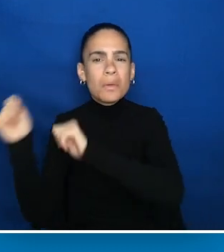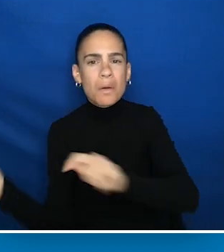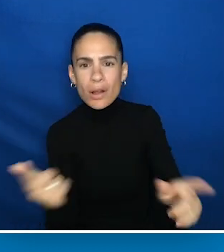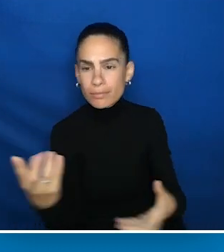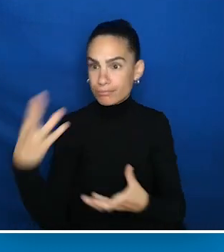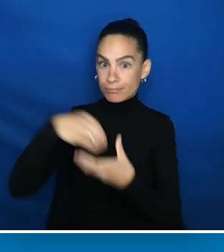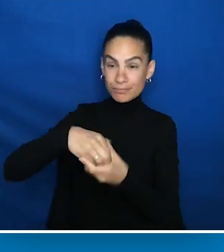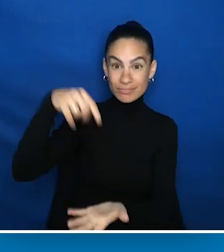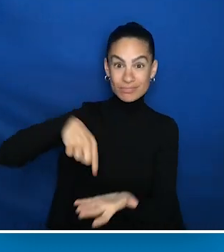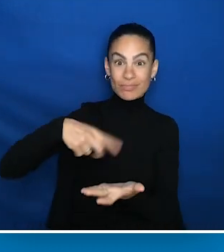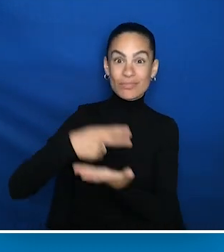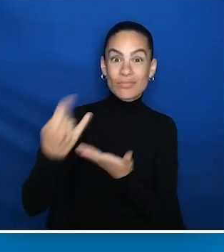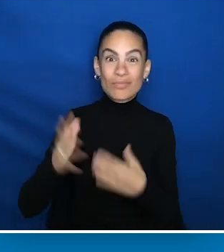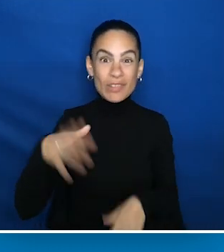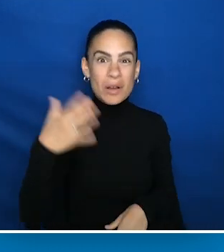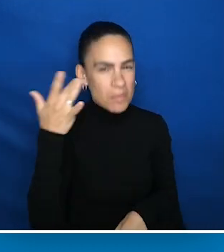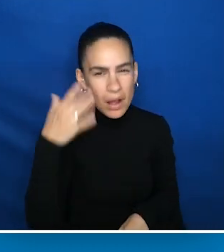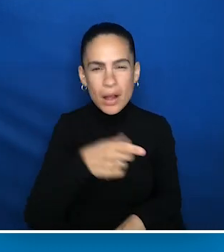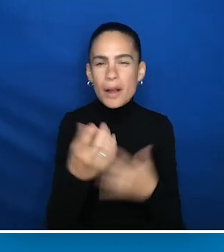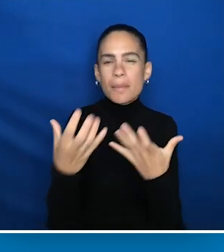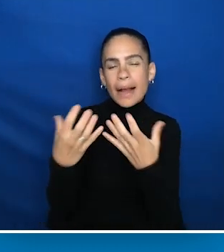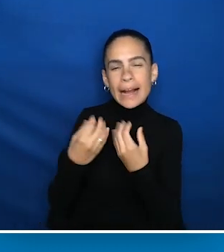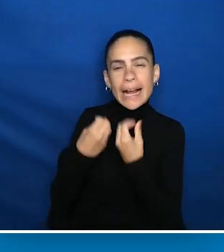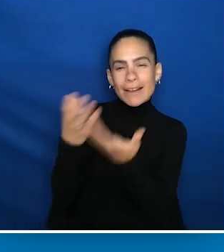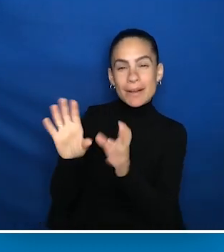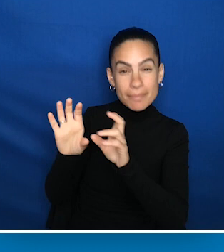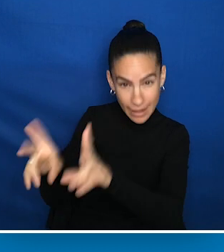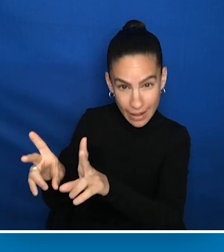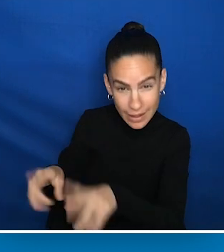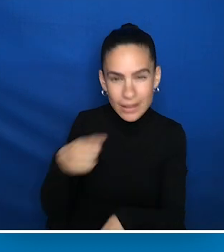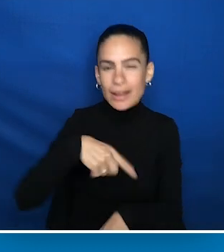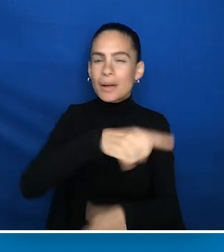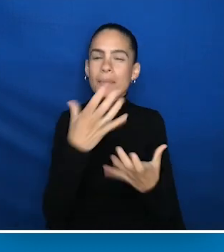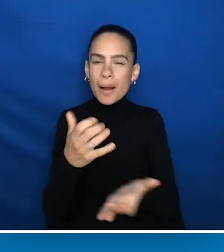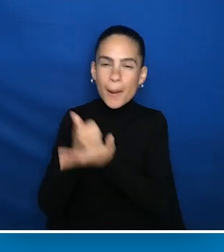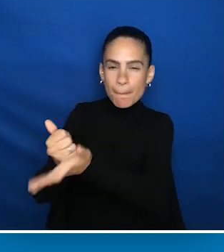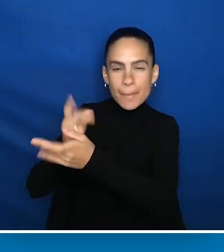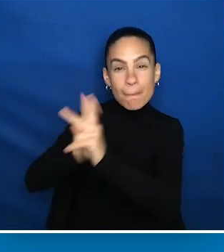are participating in this project because they want to give back and they